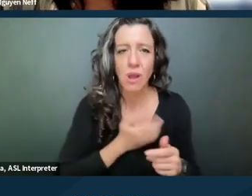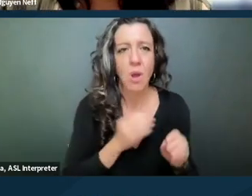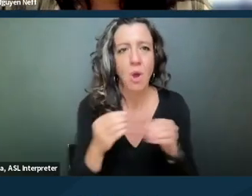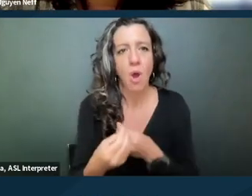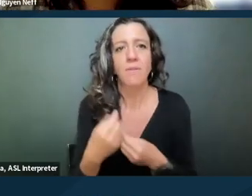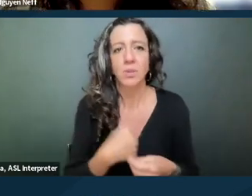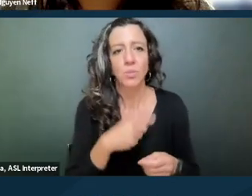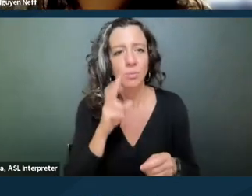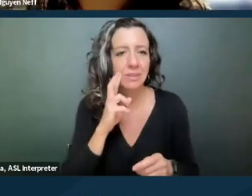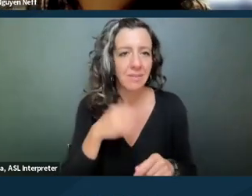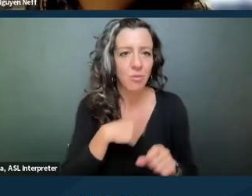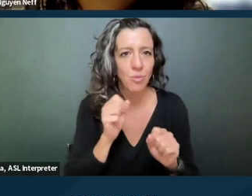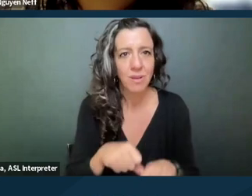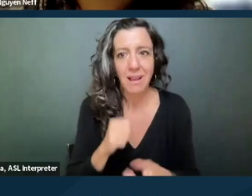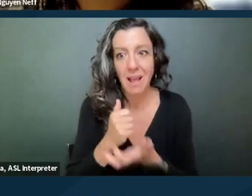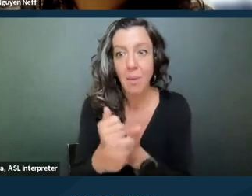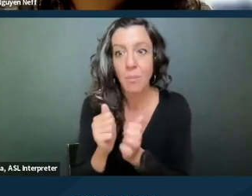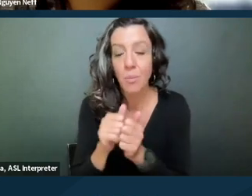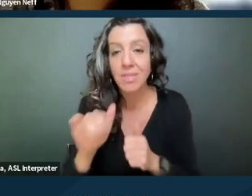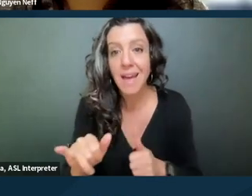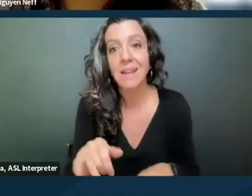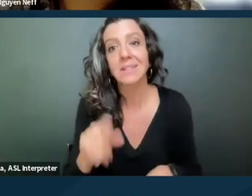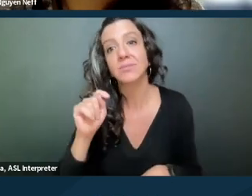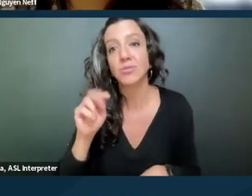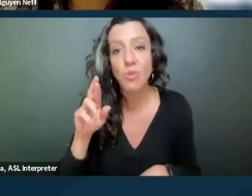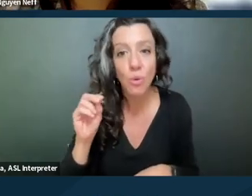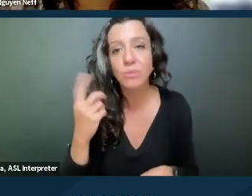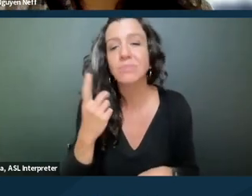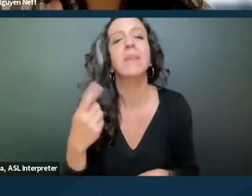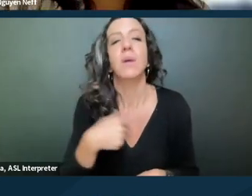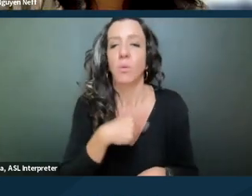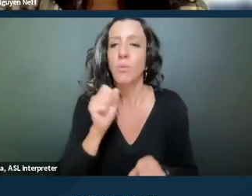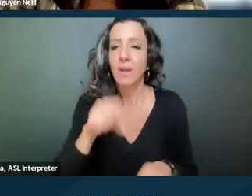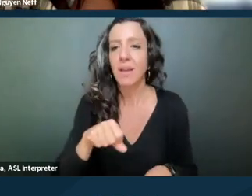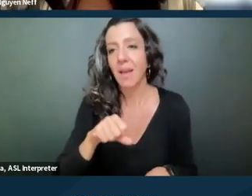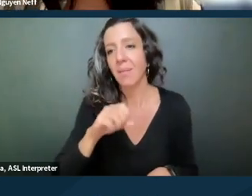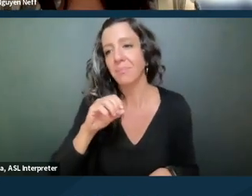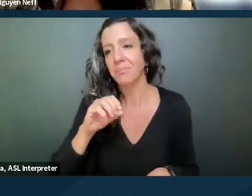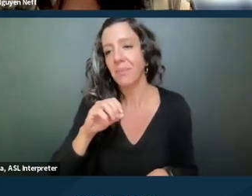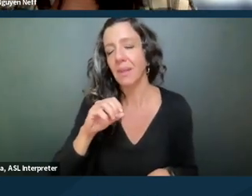to help you with that. And I'll put my email in the chat at the end and the last slide has my email in it.